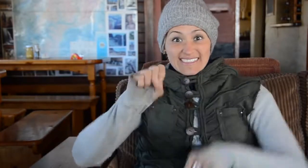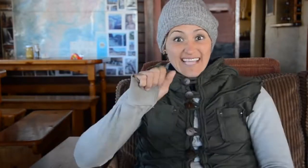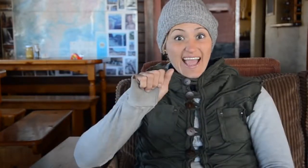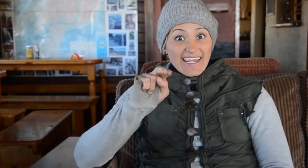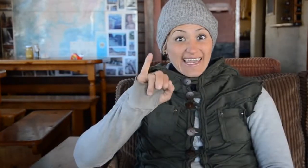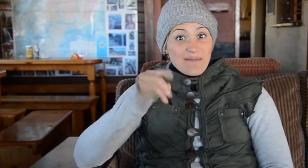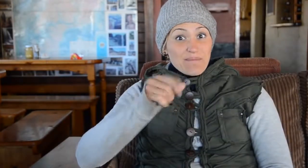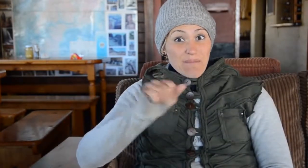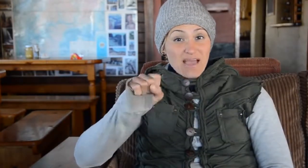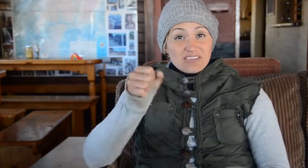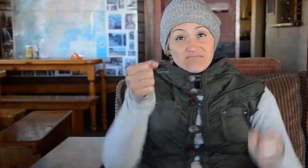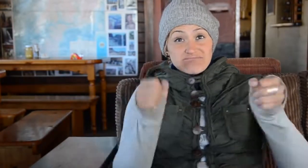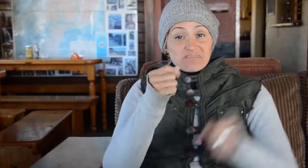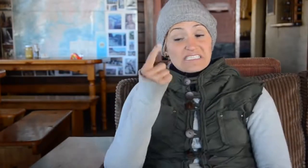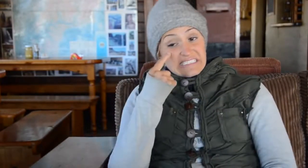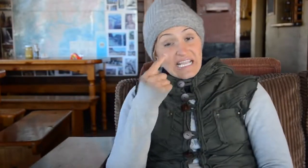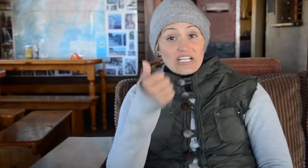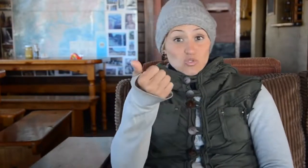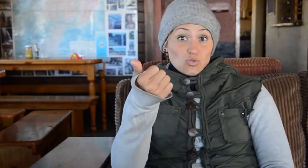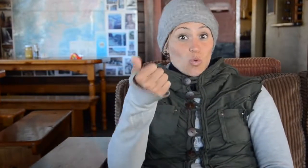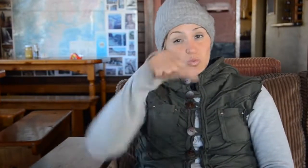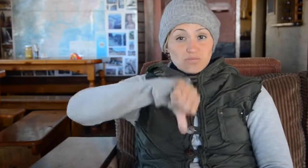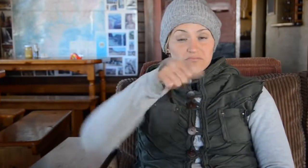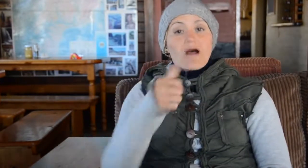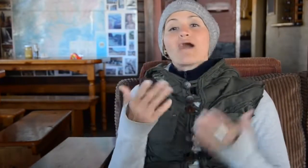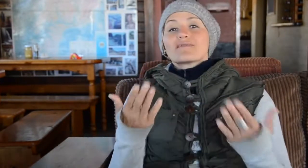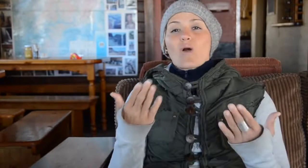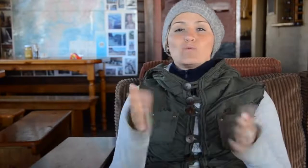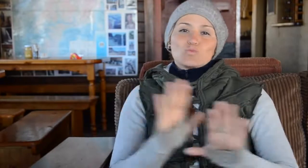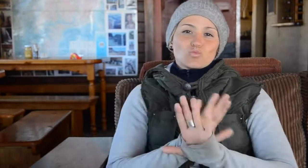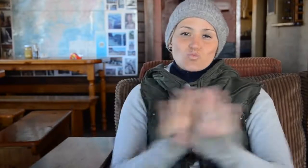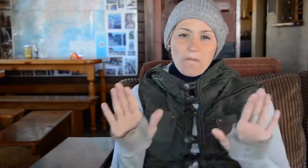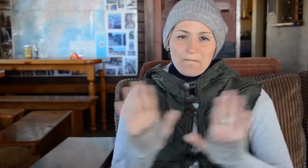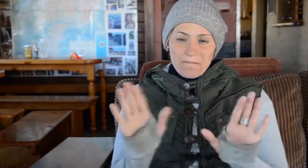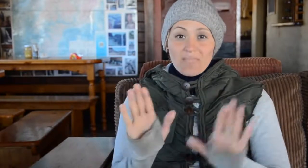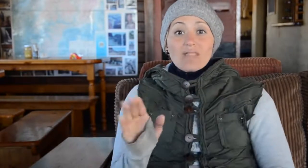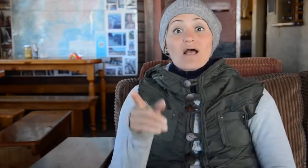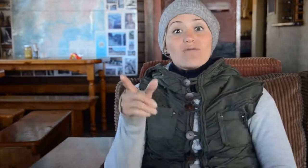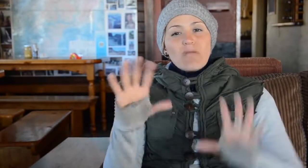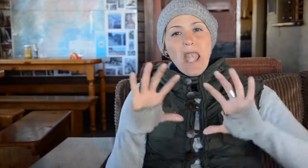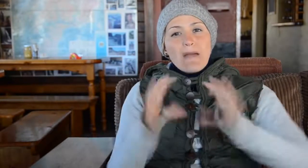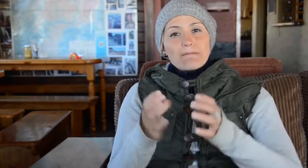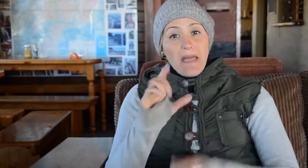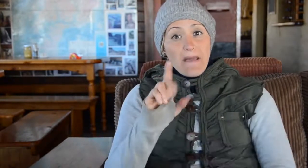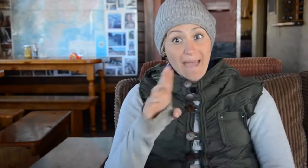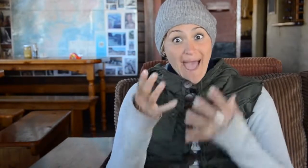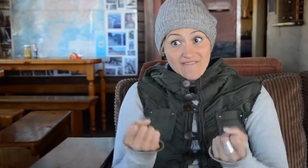to test the Land Rovers. They no longer do that now.